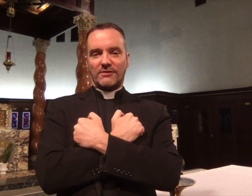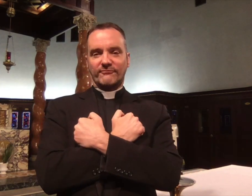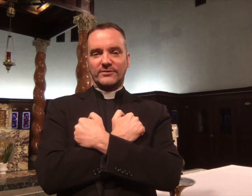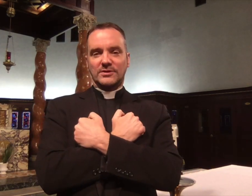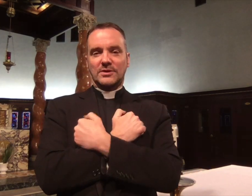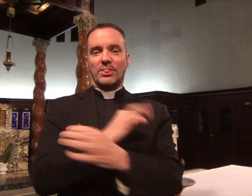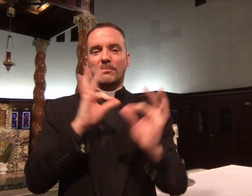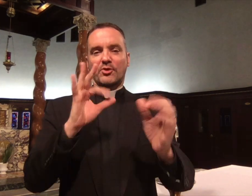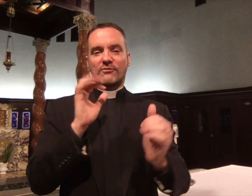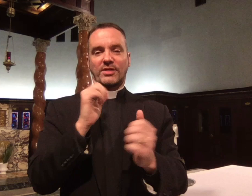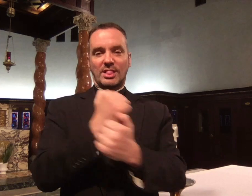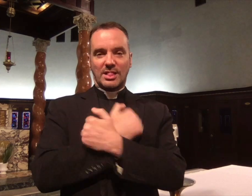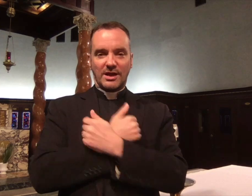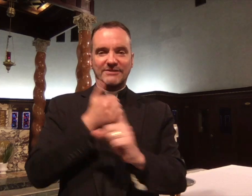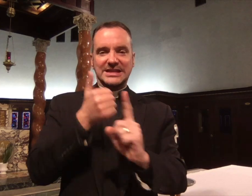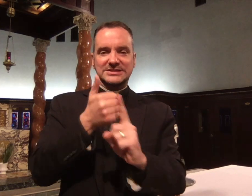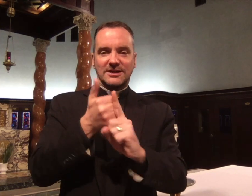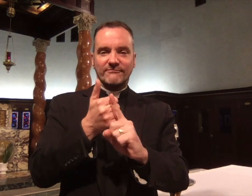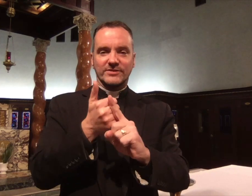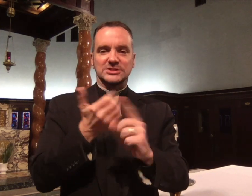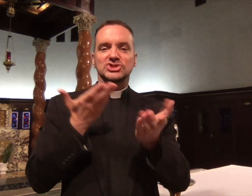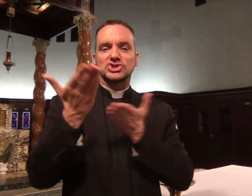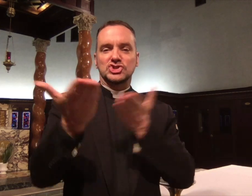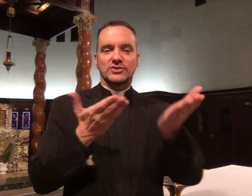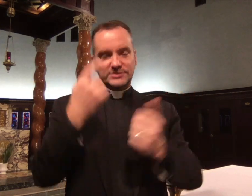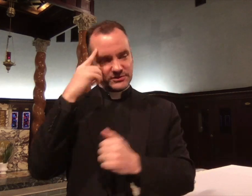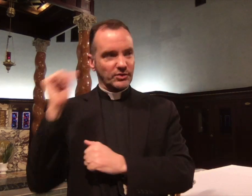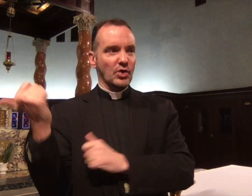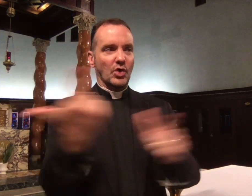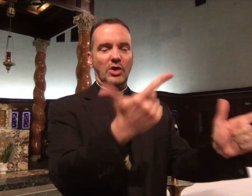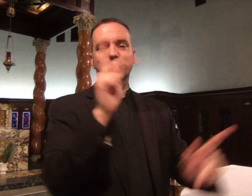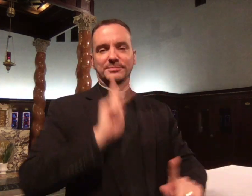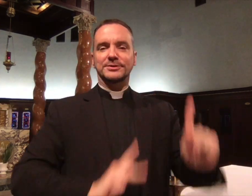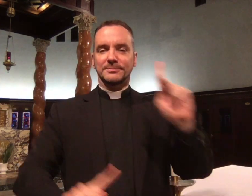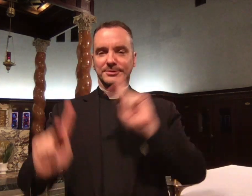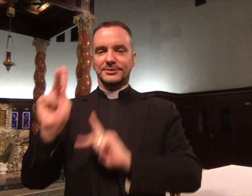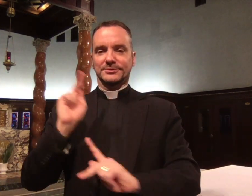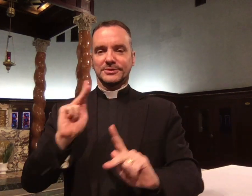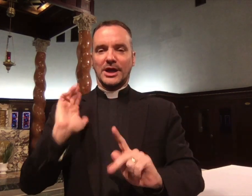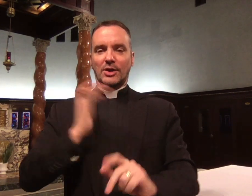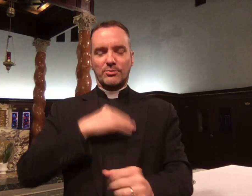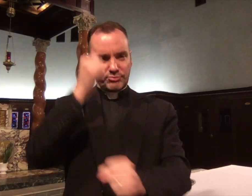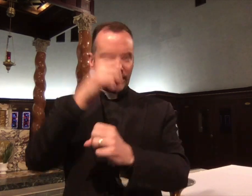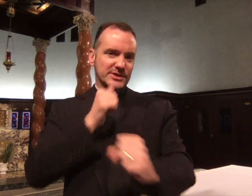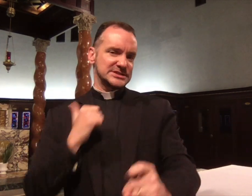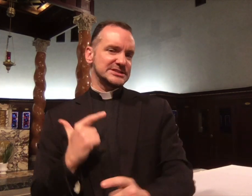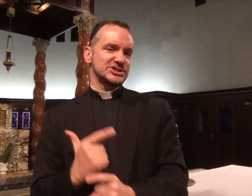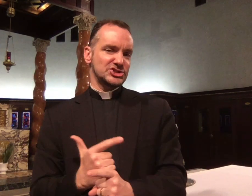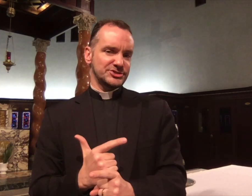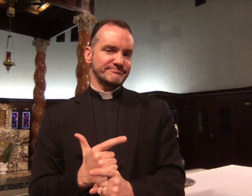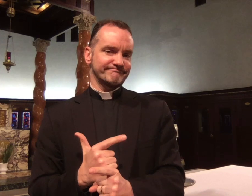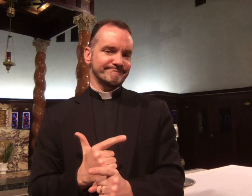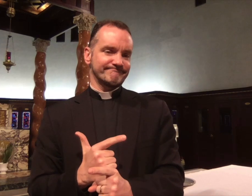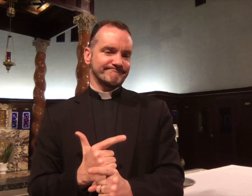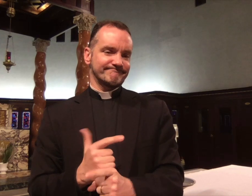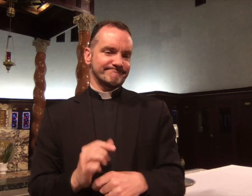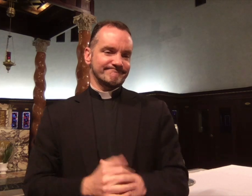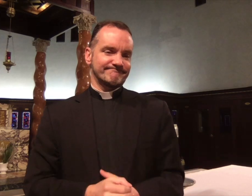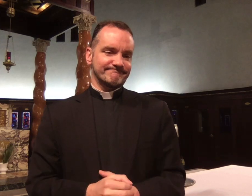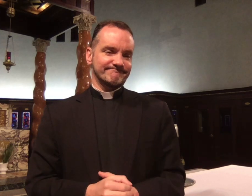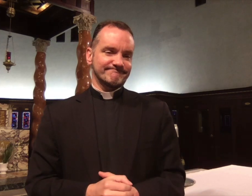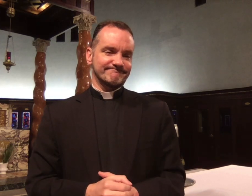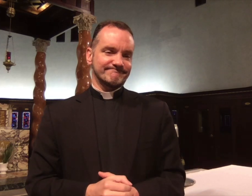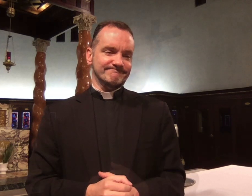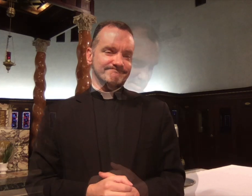We can carry on the legacy of perfect love, which is the service of all our brothers and sisters.